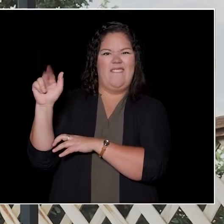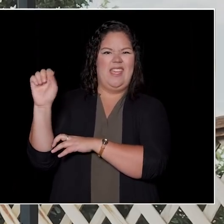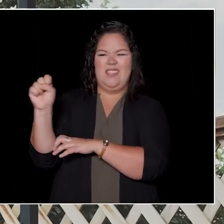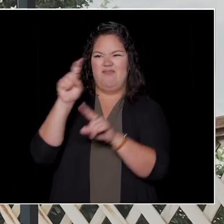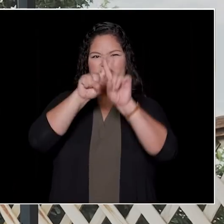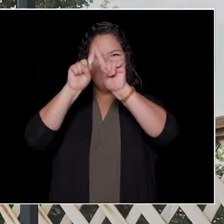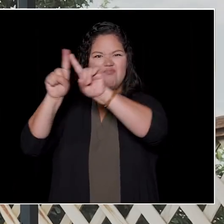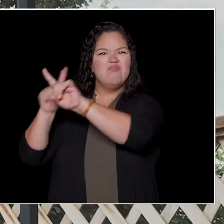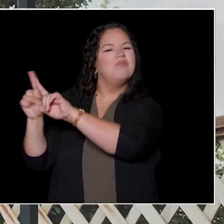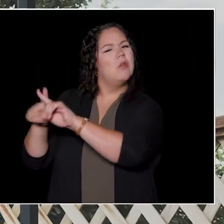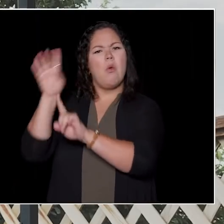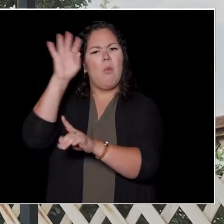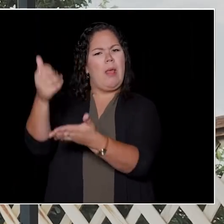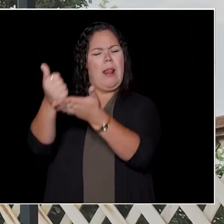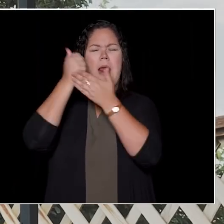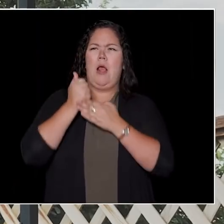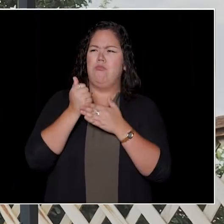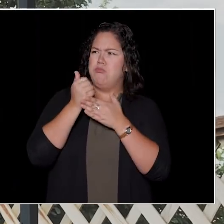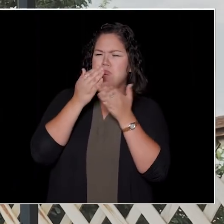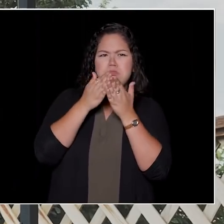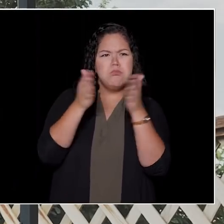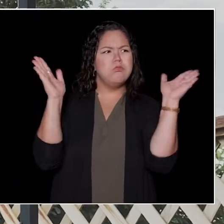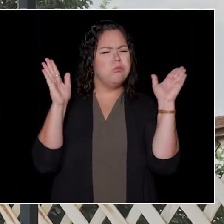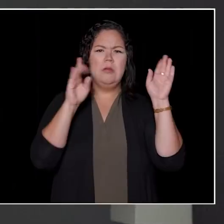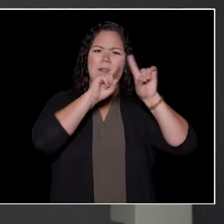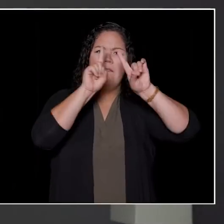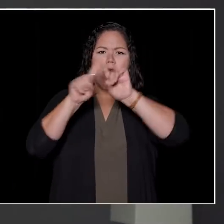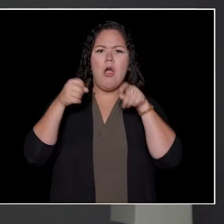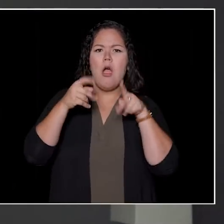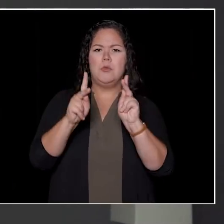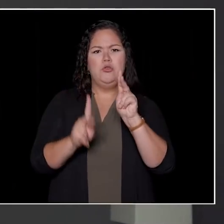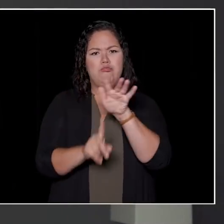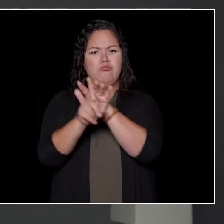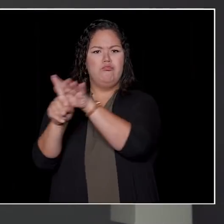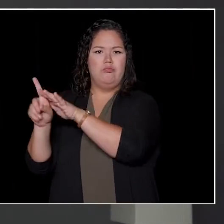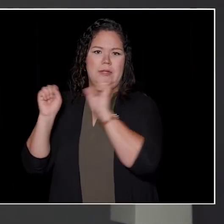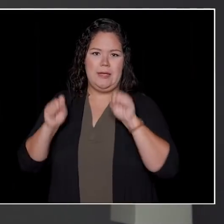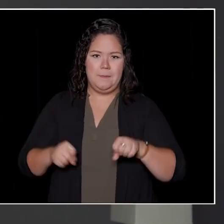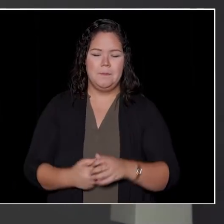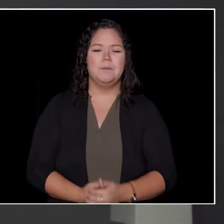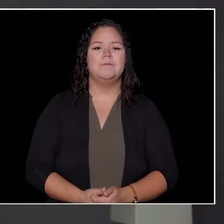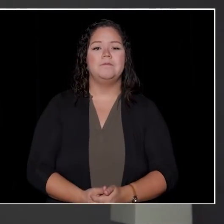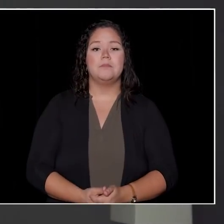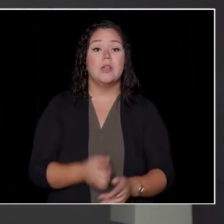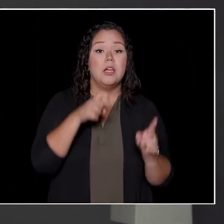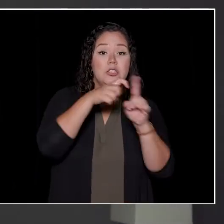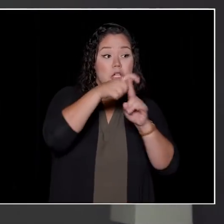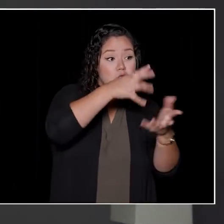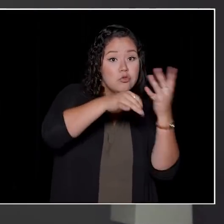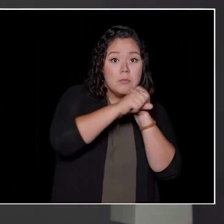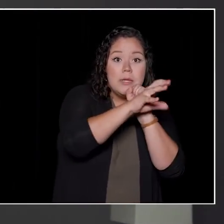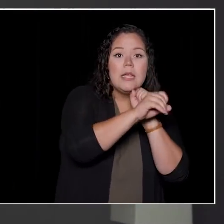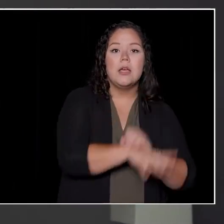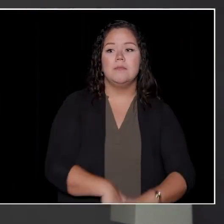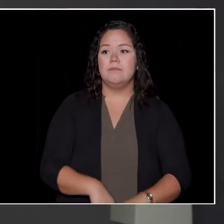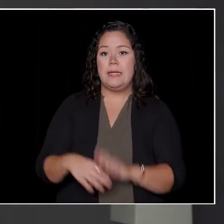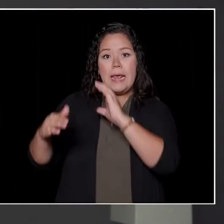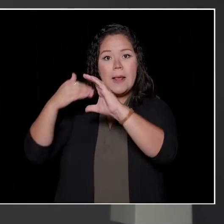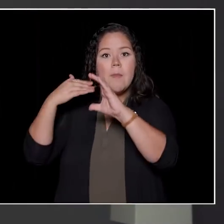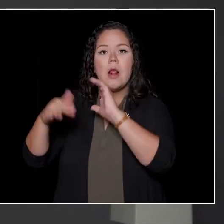All these methods will open different doors for you. Check social media, check the newsletters getting sent to your email all the time and talk to your friends